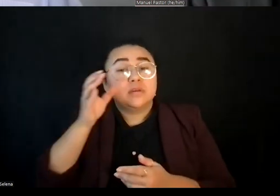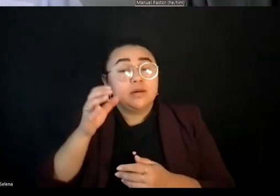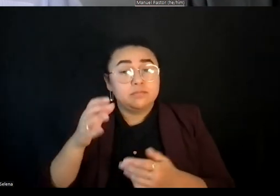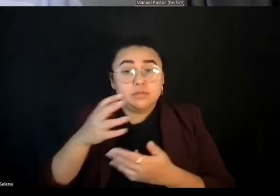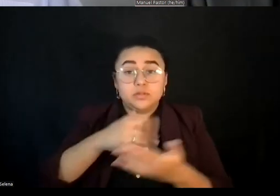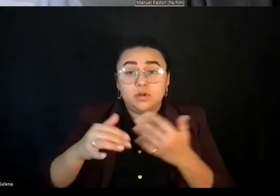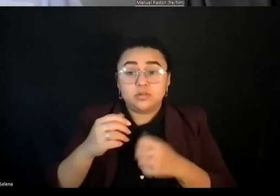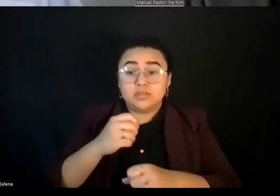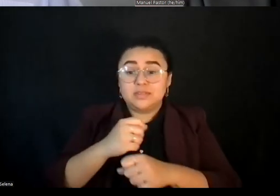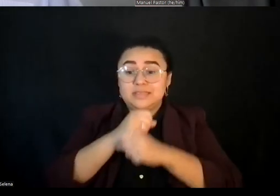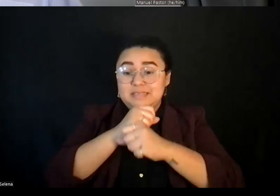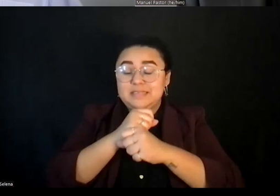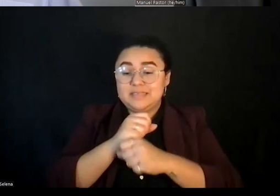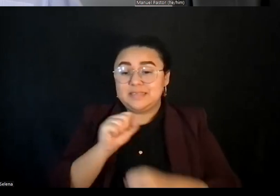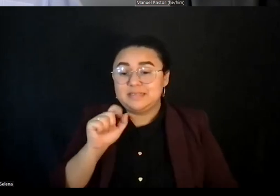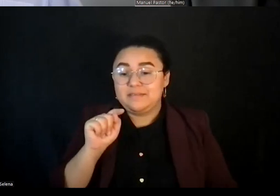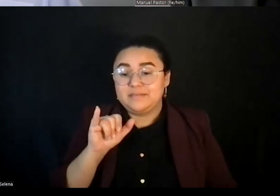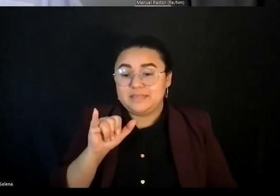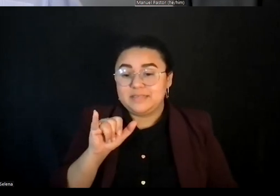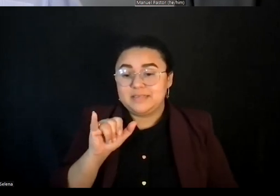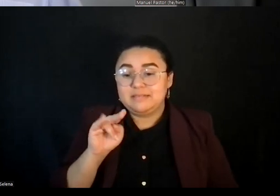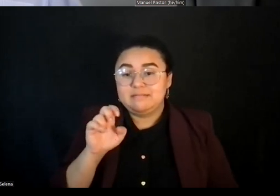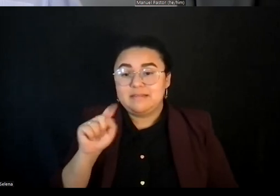this is a system where there's accidents and people just kind of fall down and we're hoping